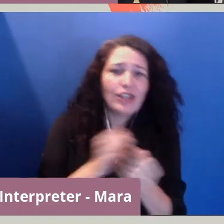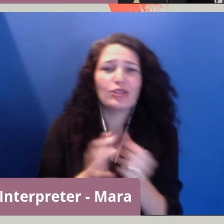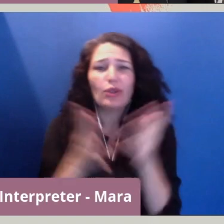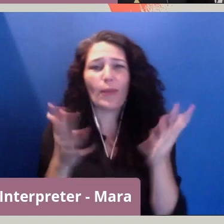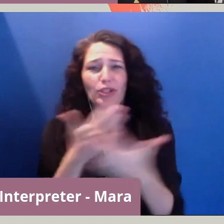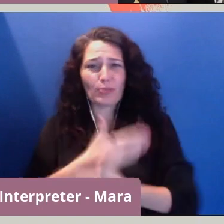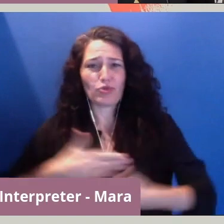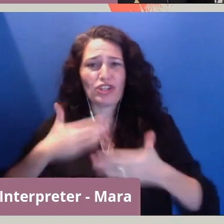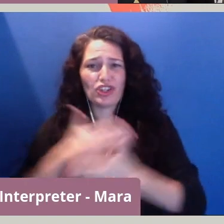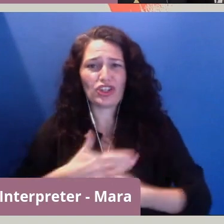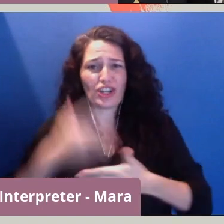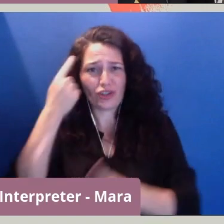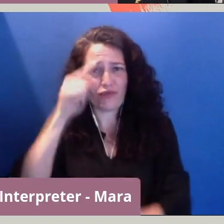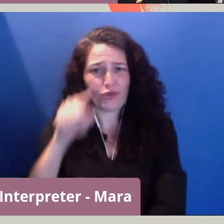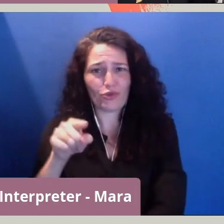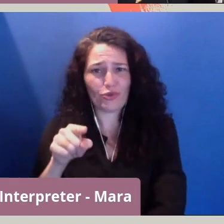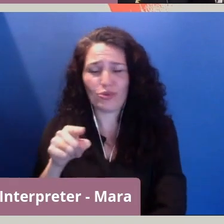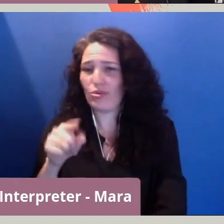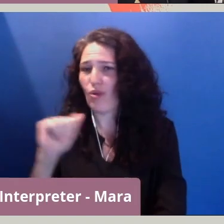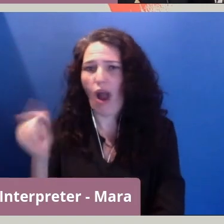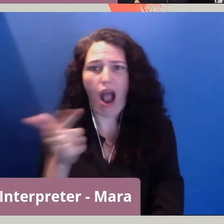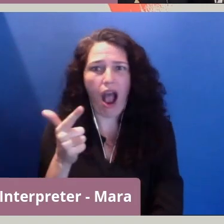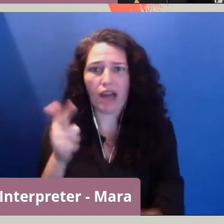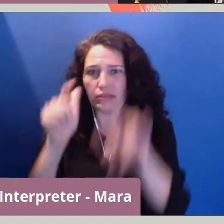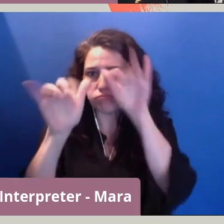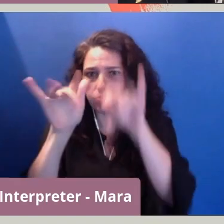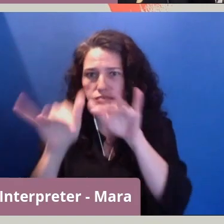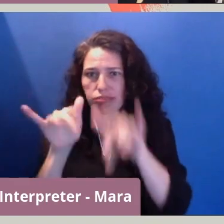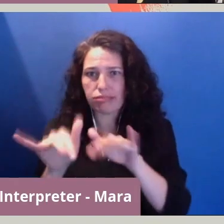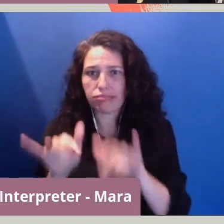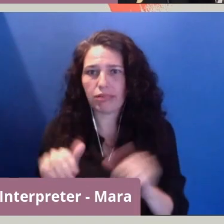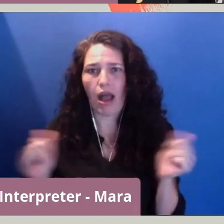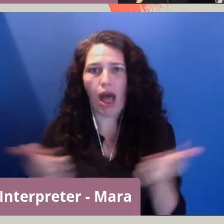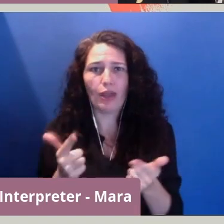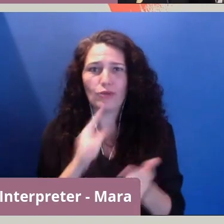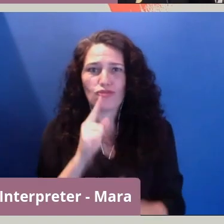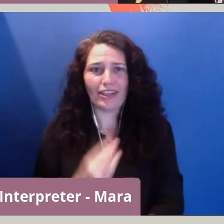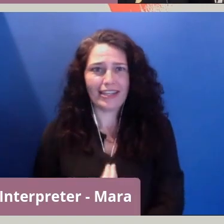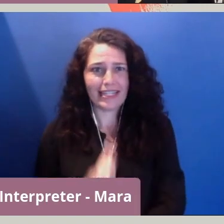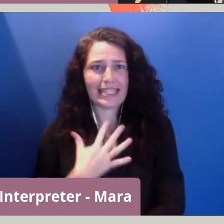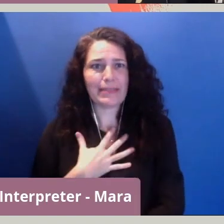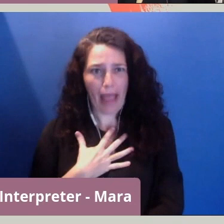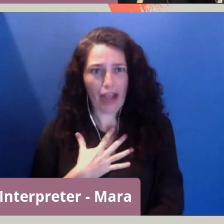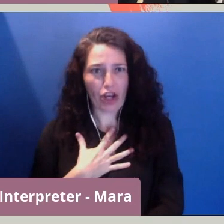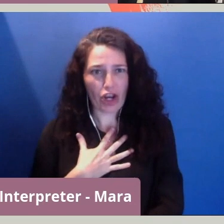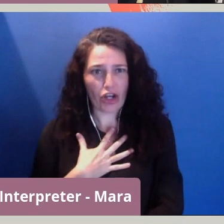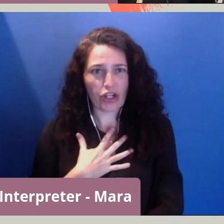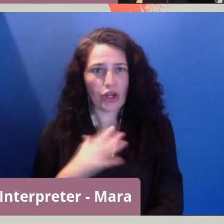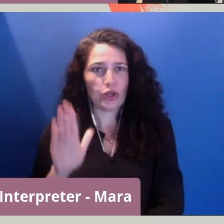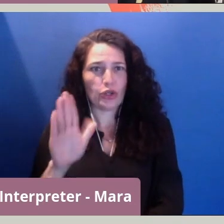And just everybody is completely inspired by your talk that you just gave, including me.